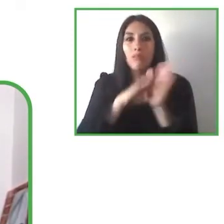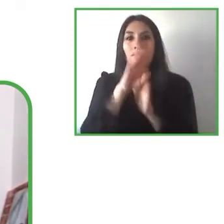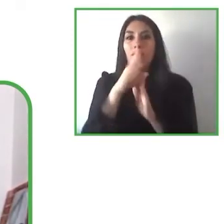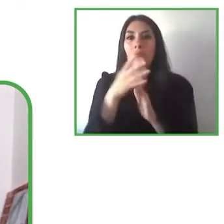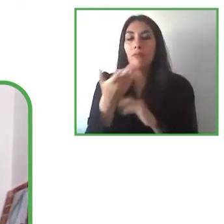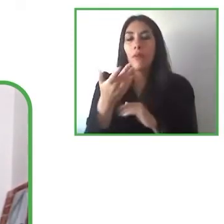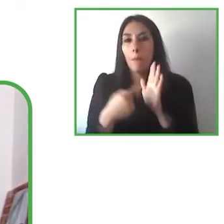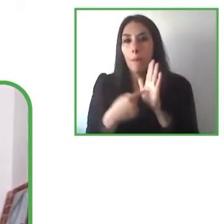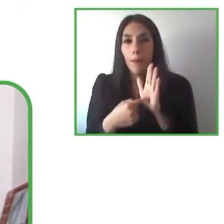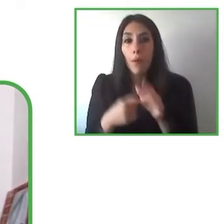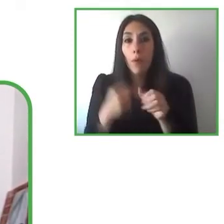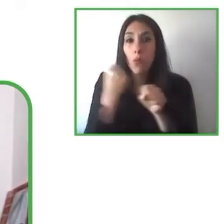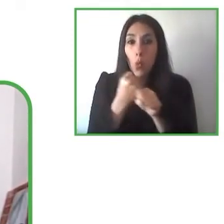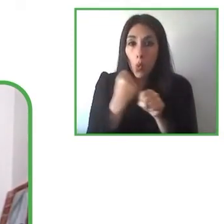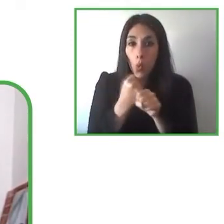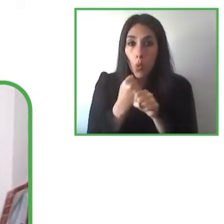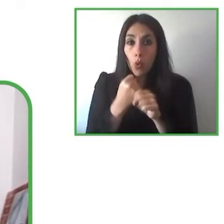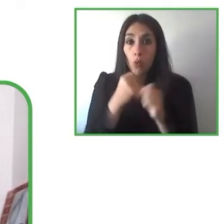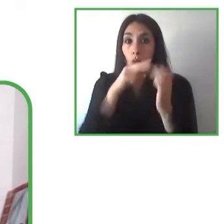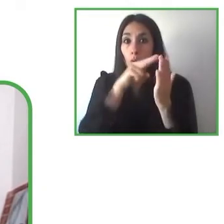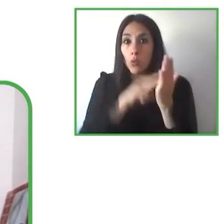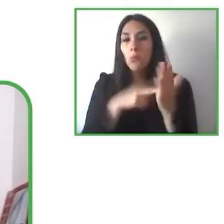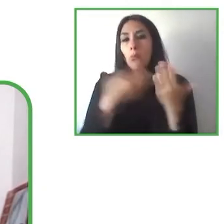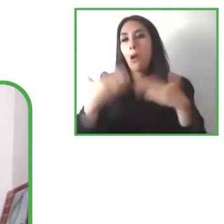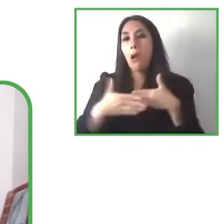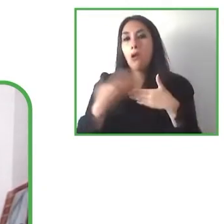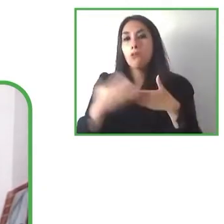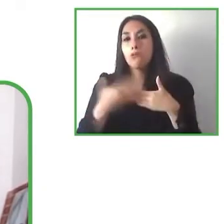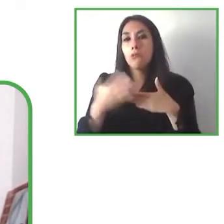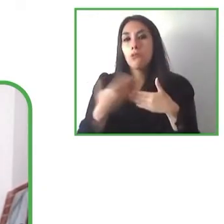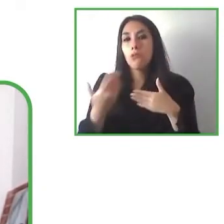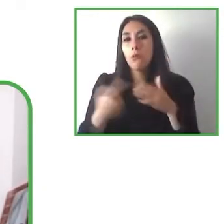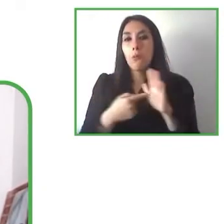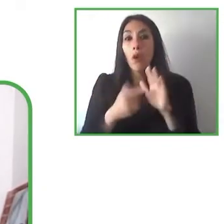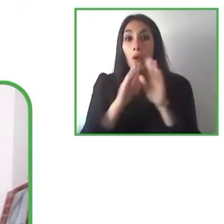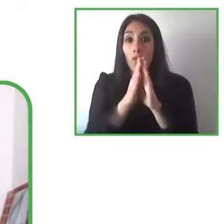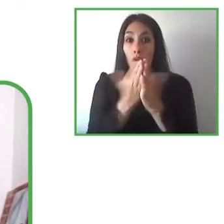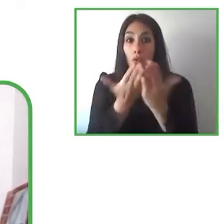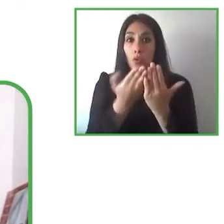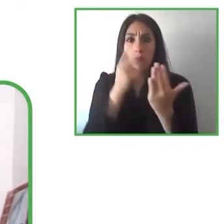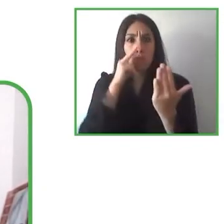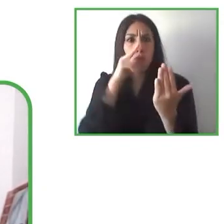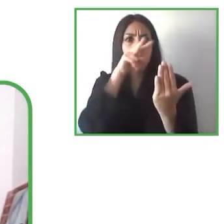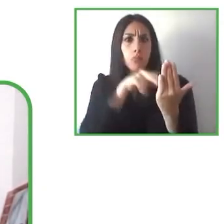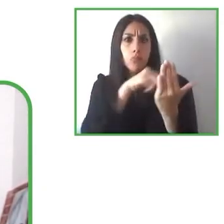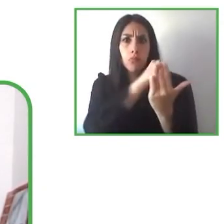with easy text or easy readings this adaptation is something that we also are